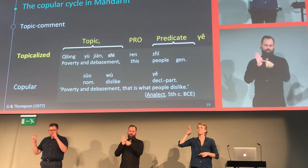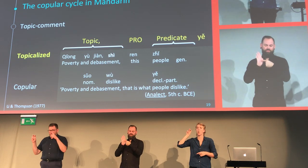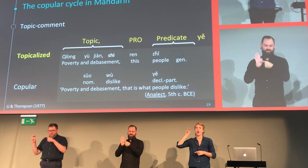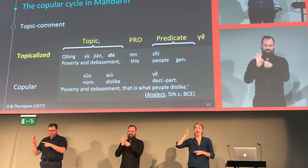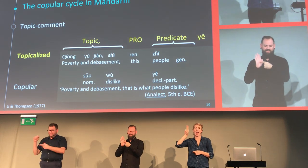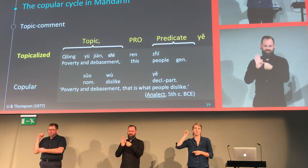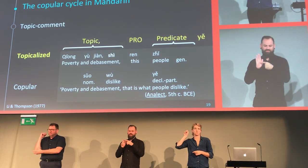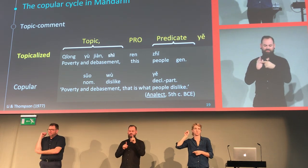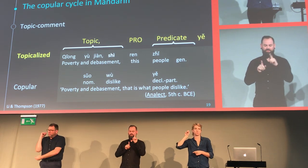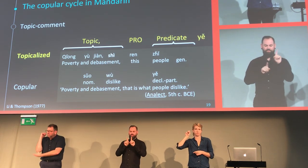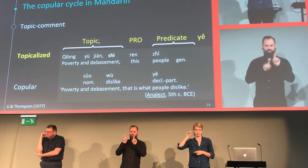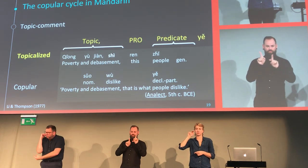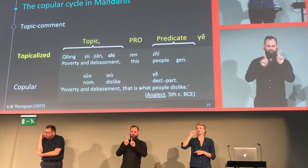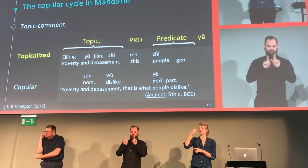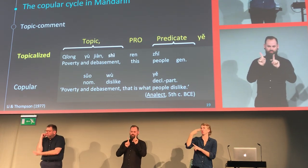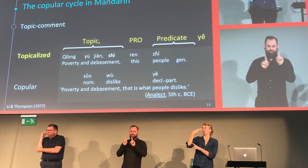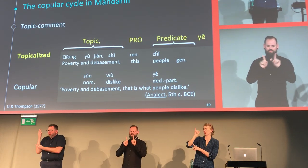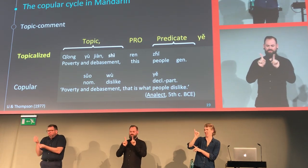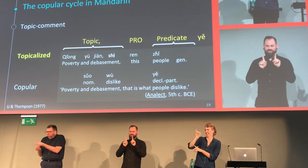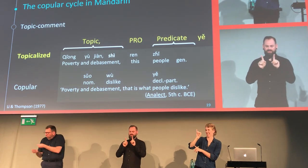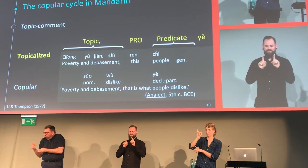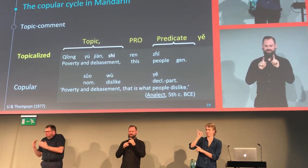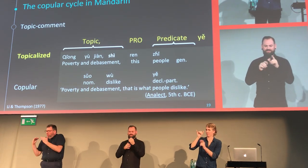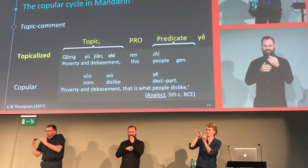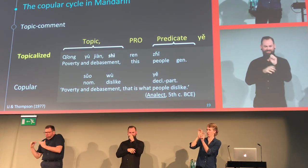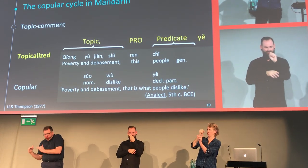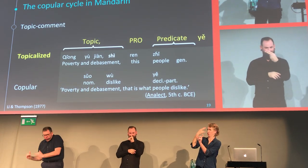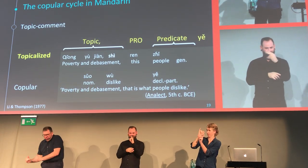and it's a demonstrative pronoun, "shi."